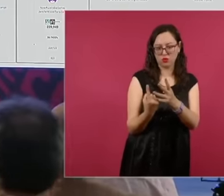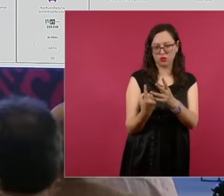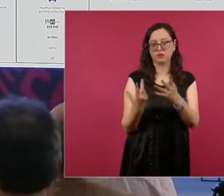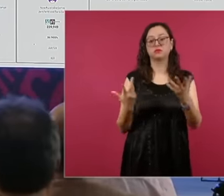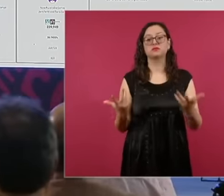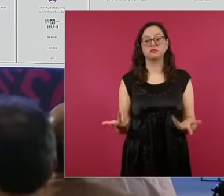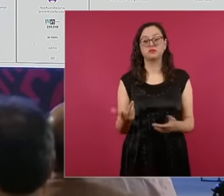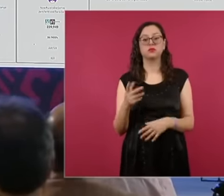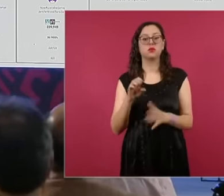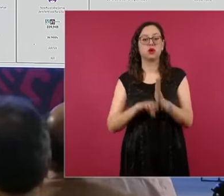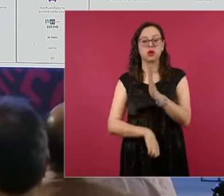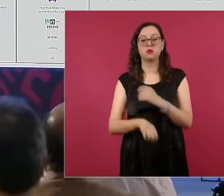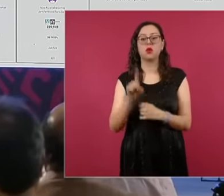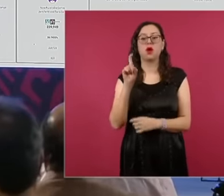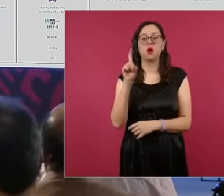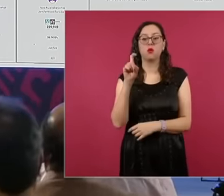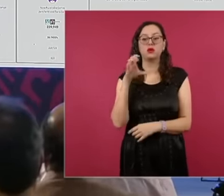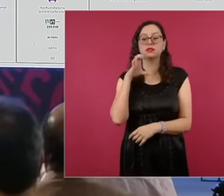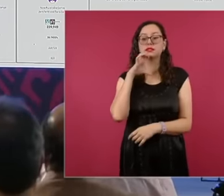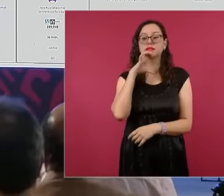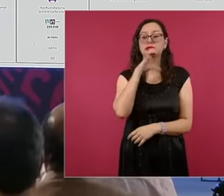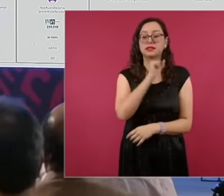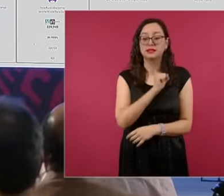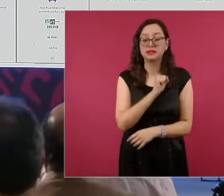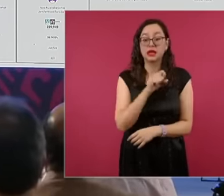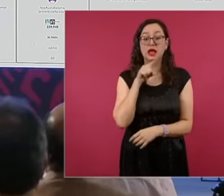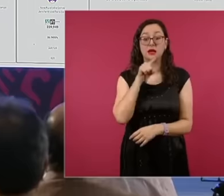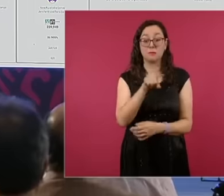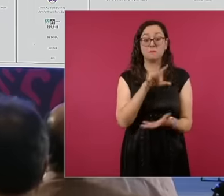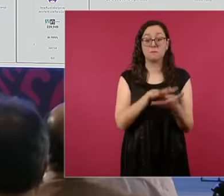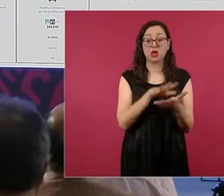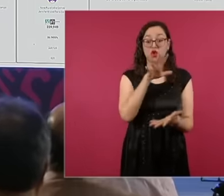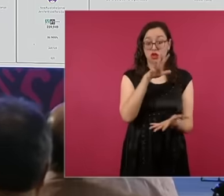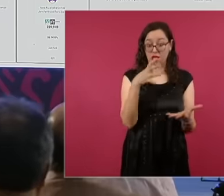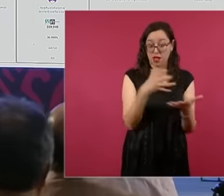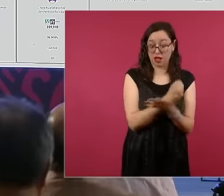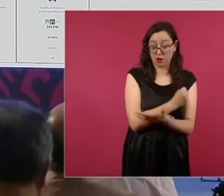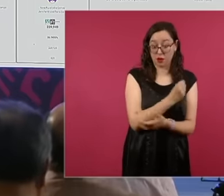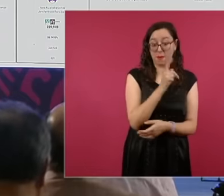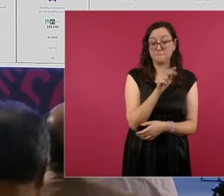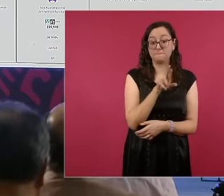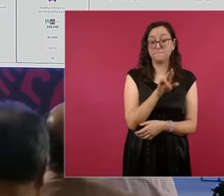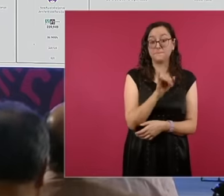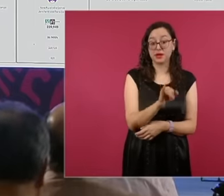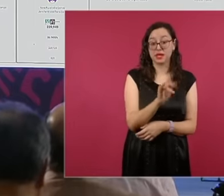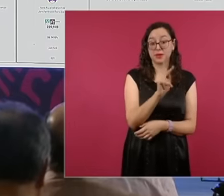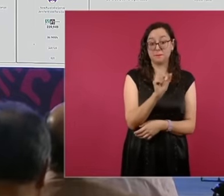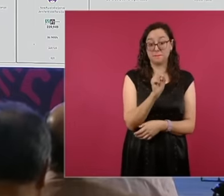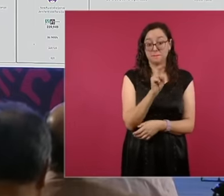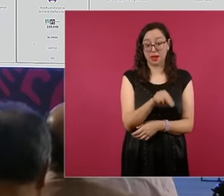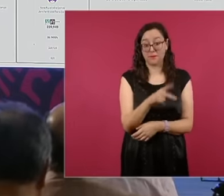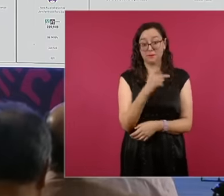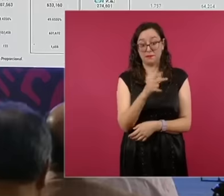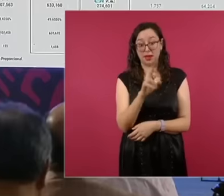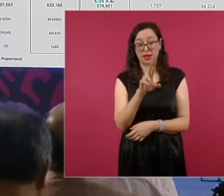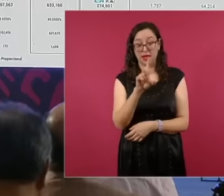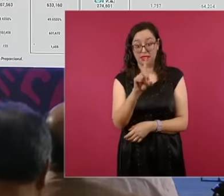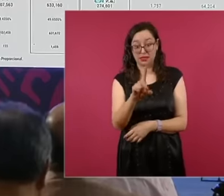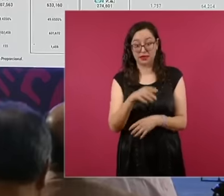here we can see that the one who gets the majority is pri pan PRD Let's go Baja California